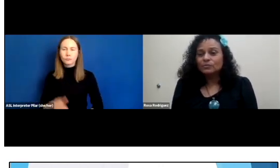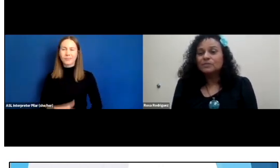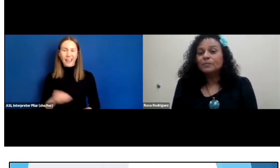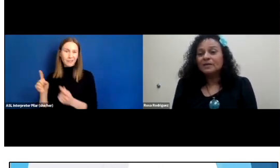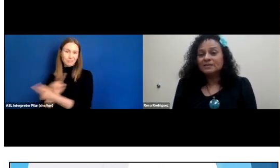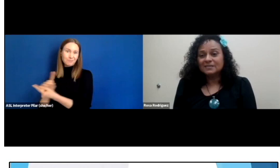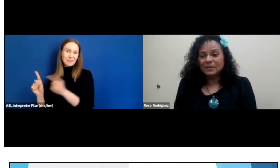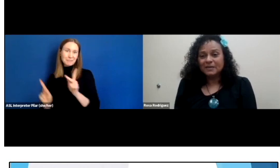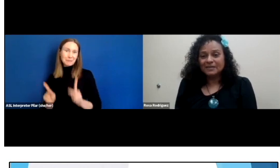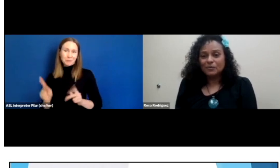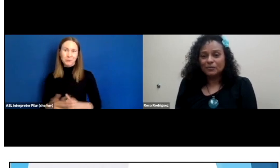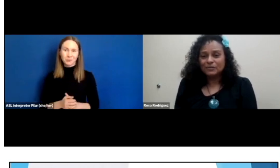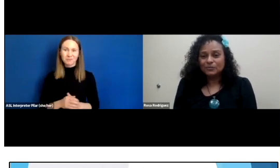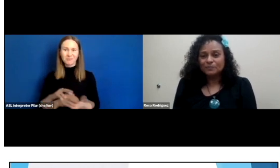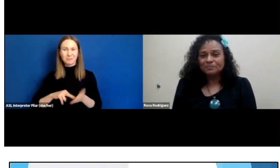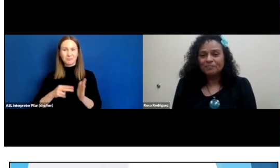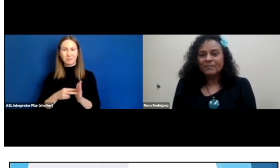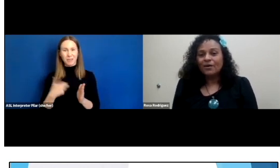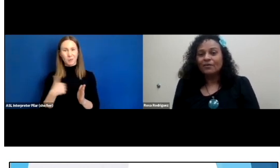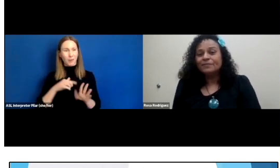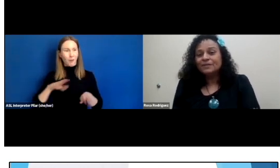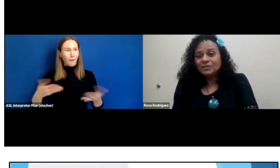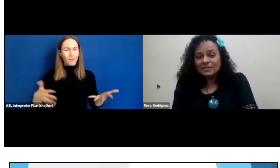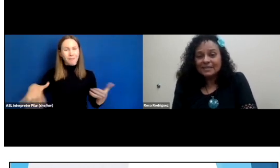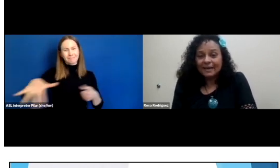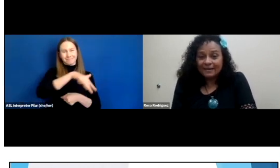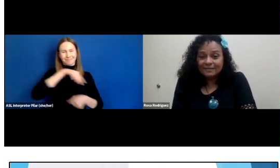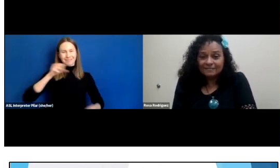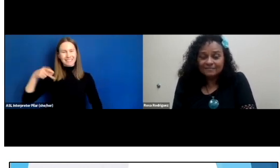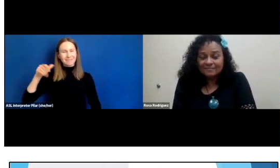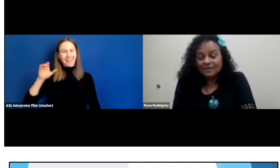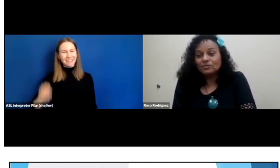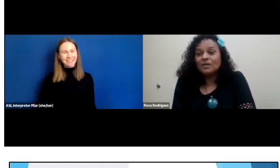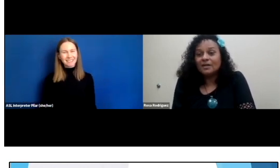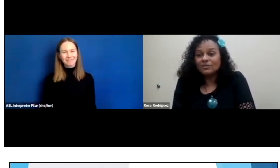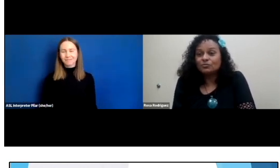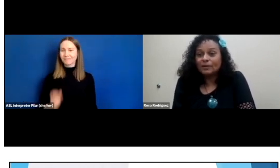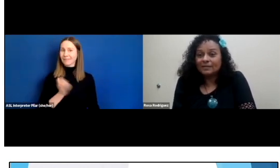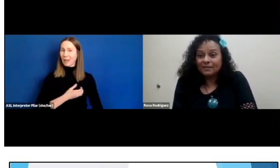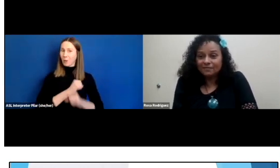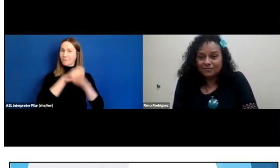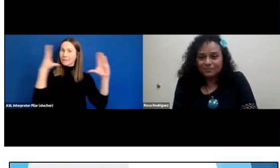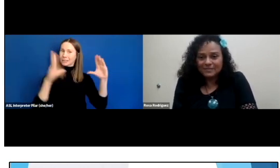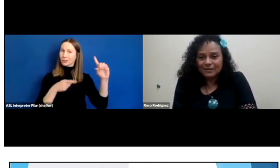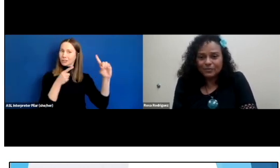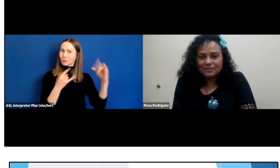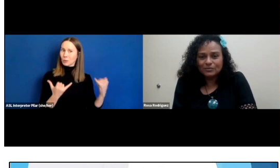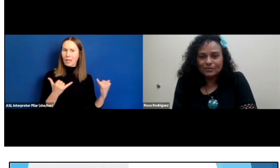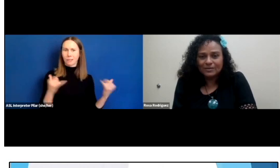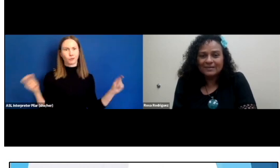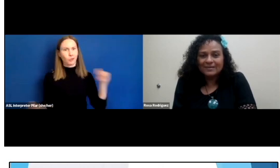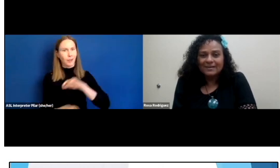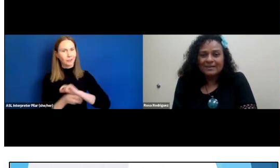So, space is mainly what we do. Our vision today has changed greatly from the time we had started and it's